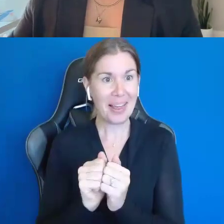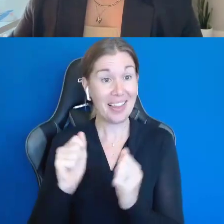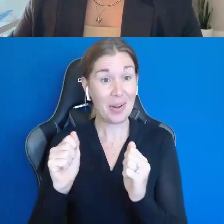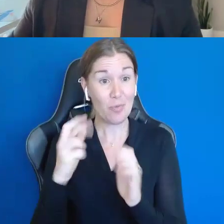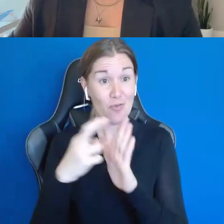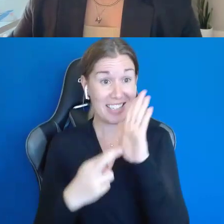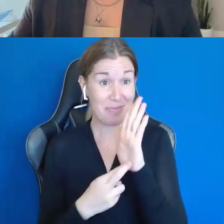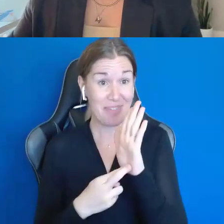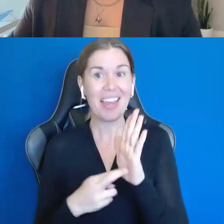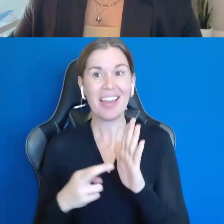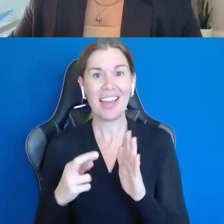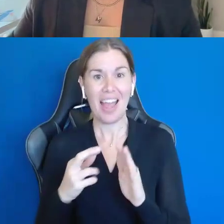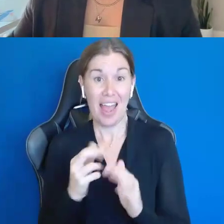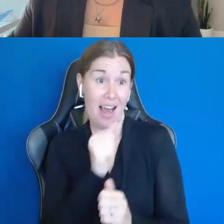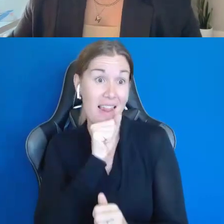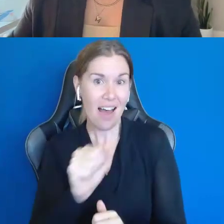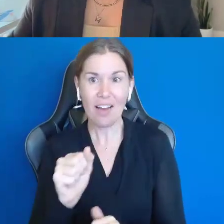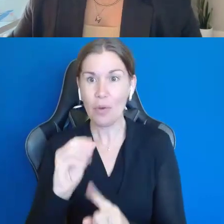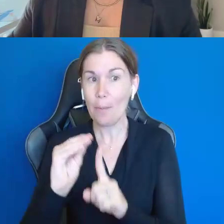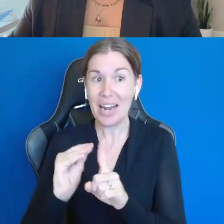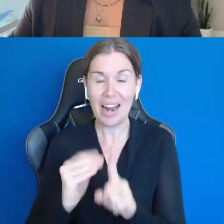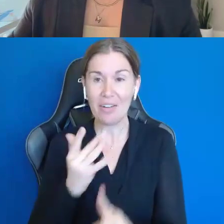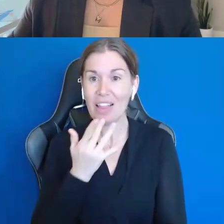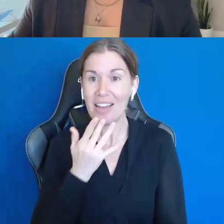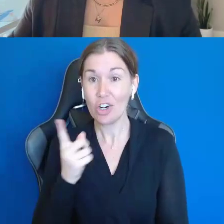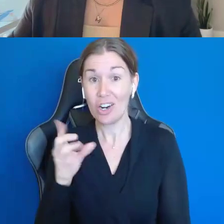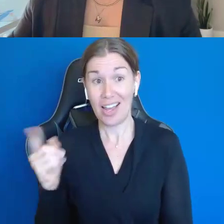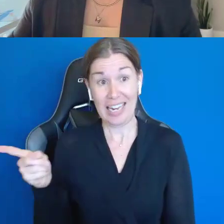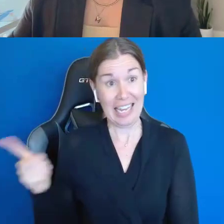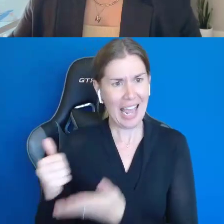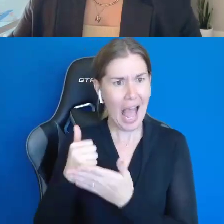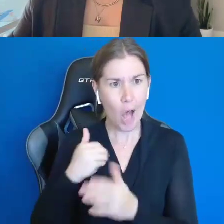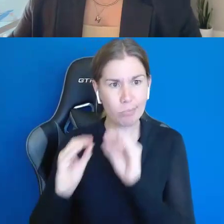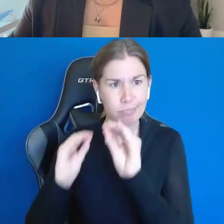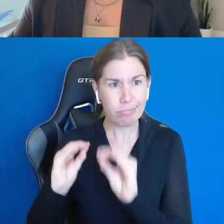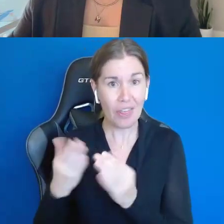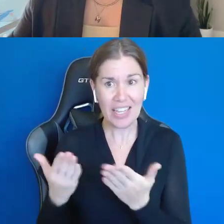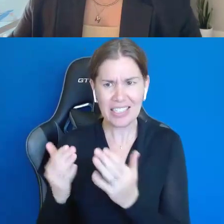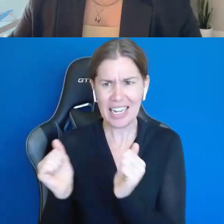So, Shawn was helping us a few years ago kind of put things together for the event, and my husband said, "You know, I think we could make